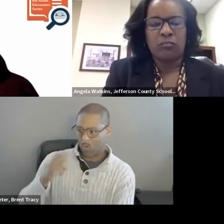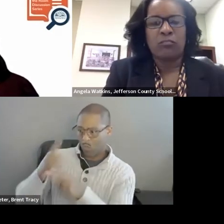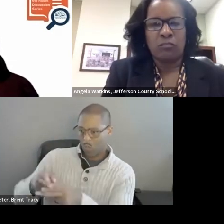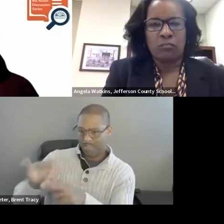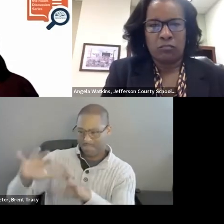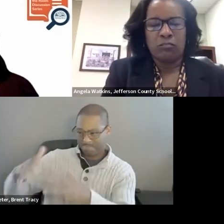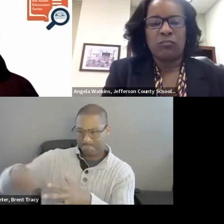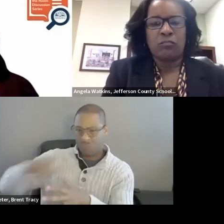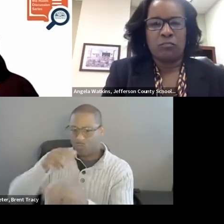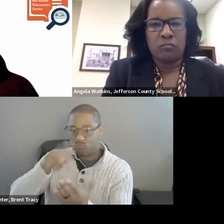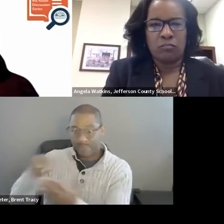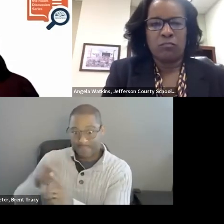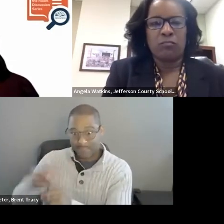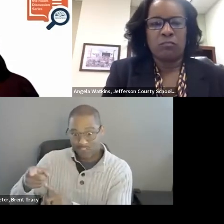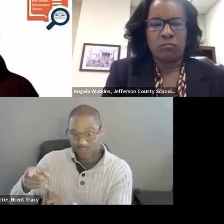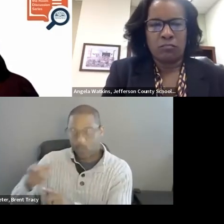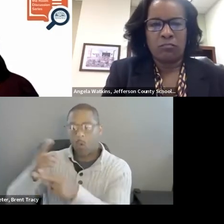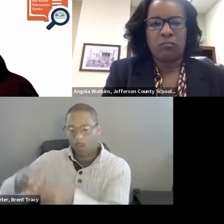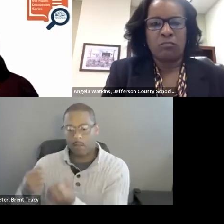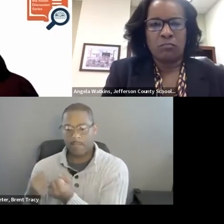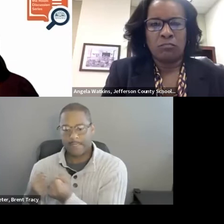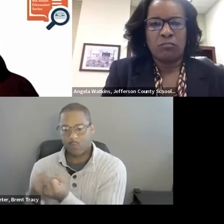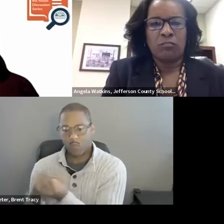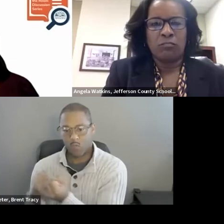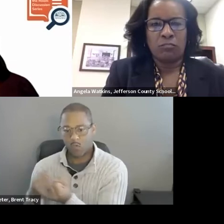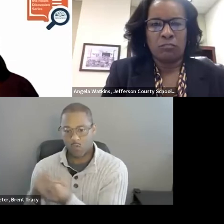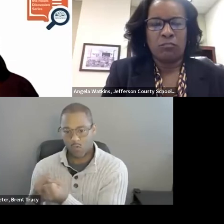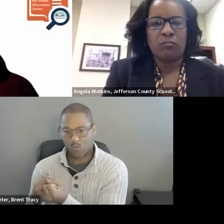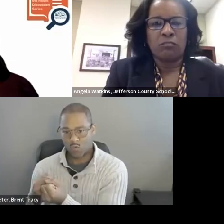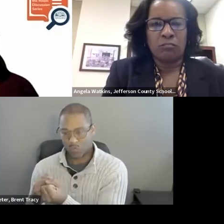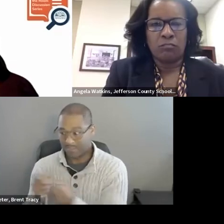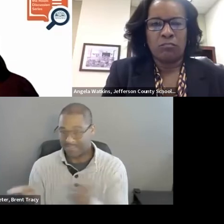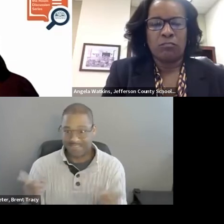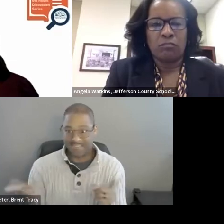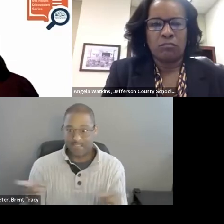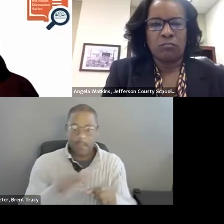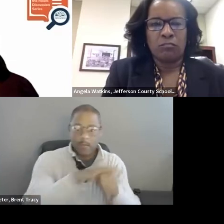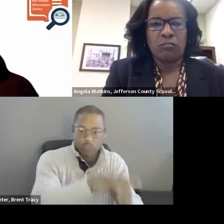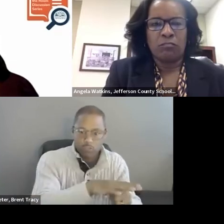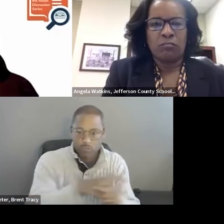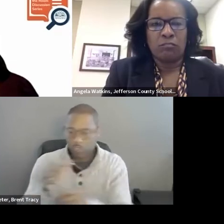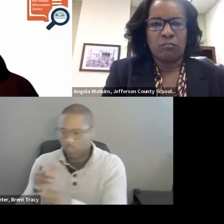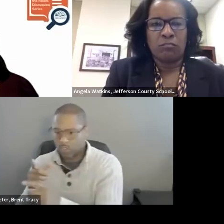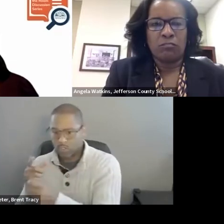Making sure that we understand what the difference between those 2 words are, that we explore those words.